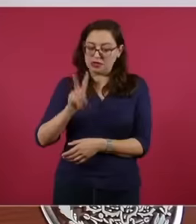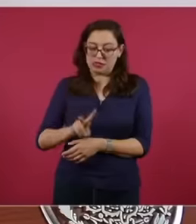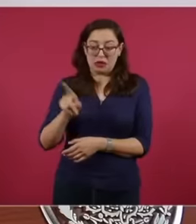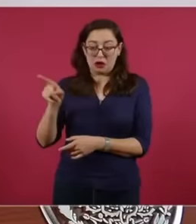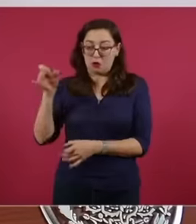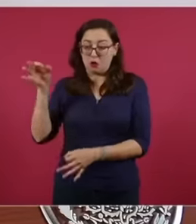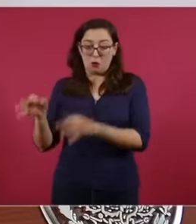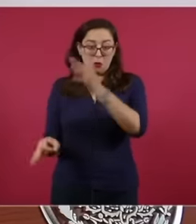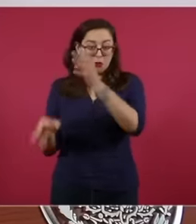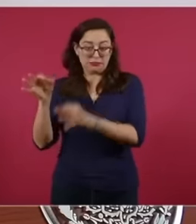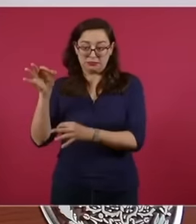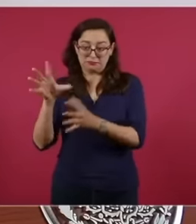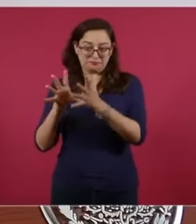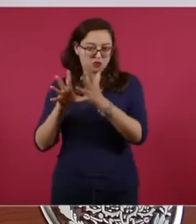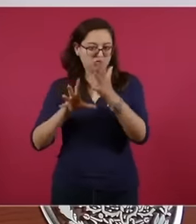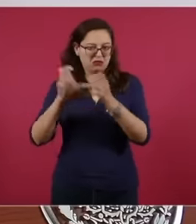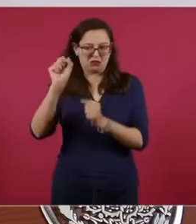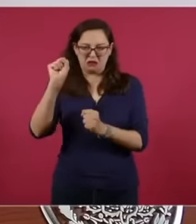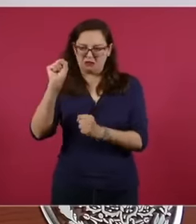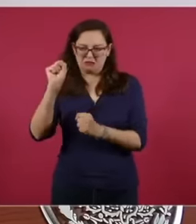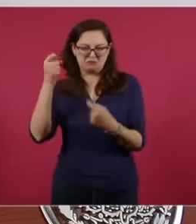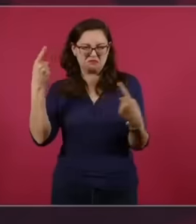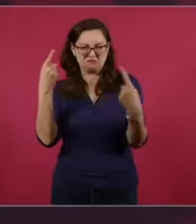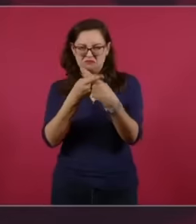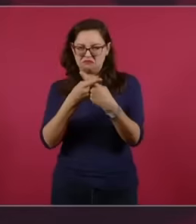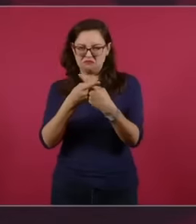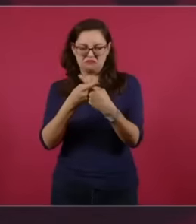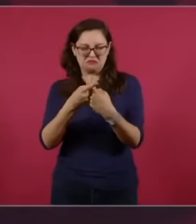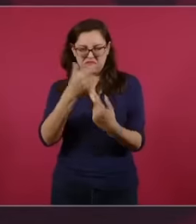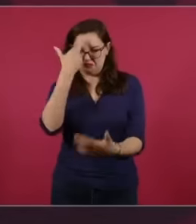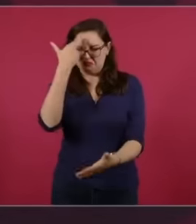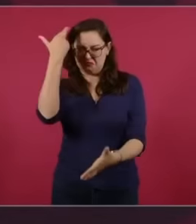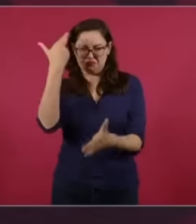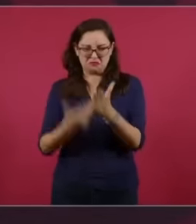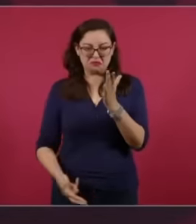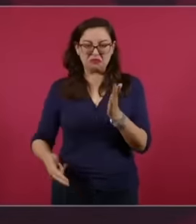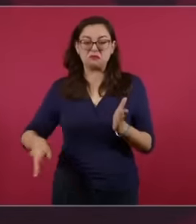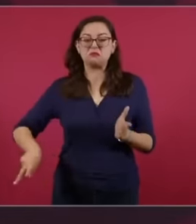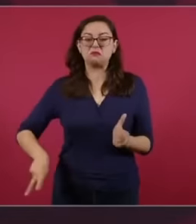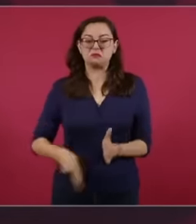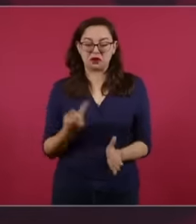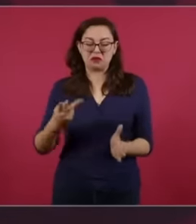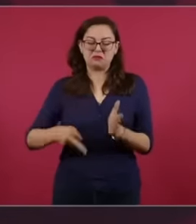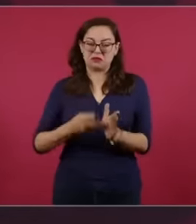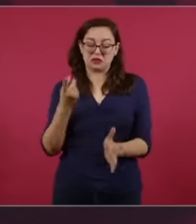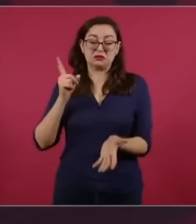the lack of justice and part of the corruption. This is called